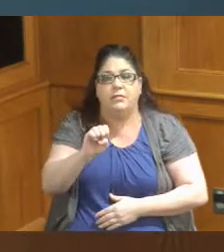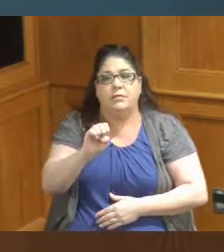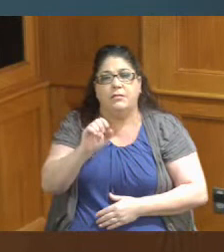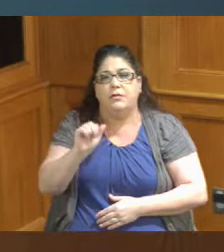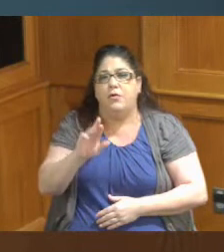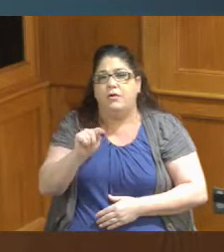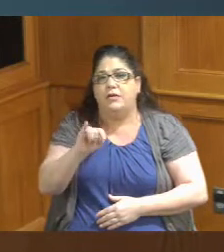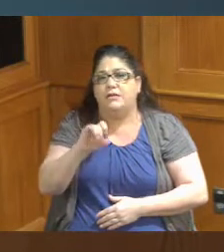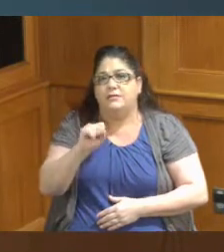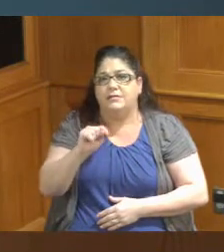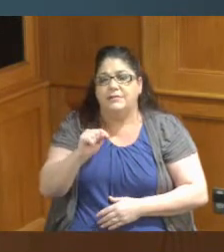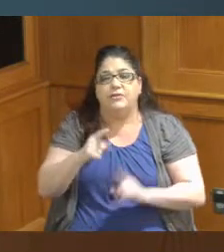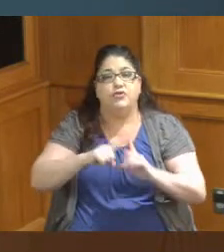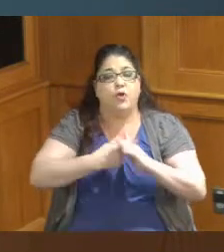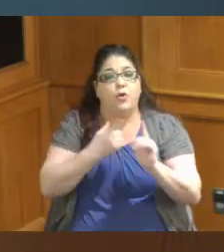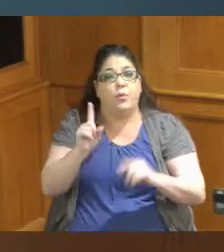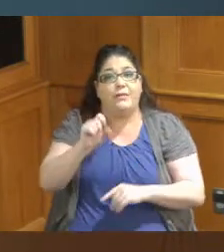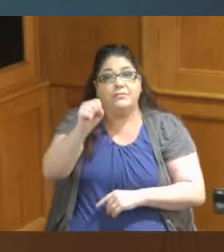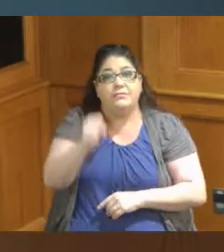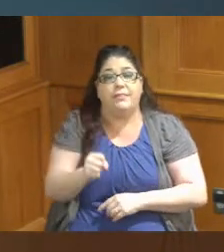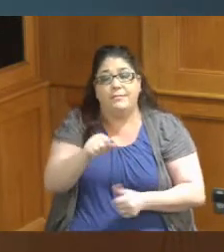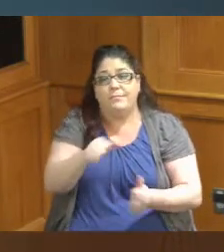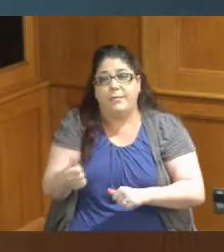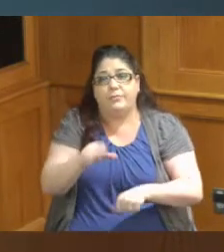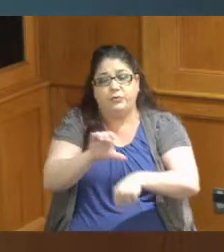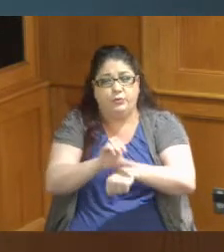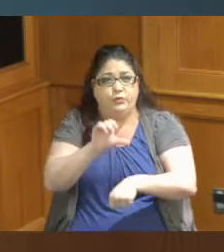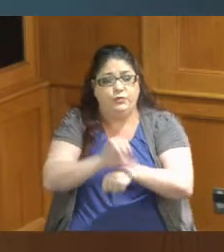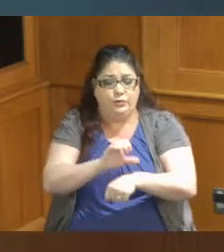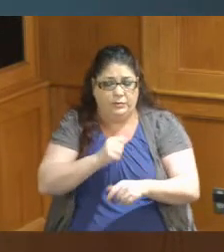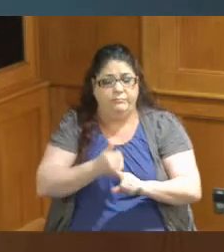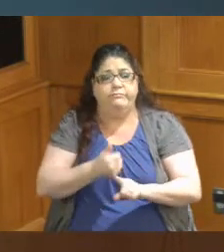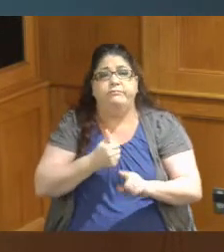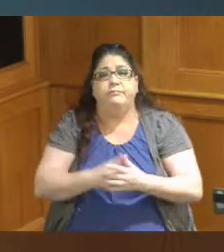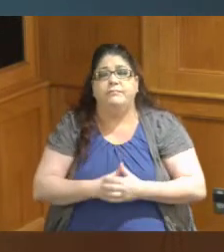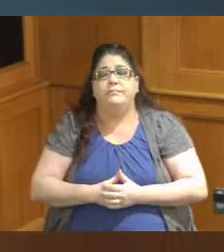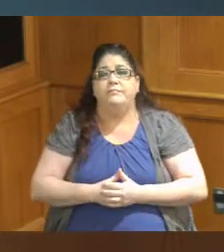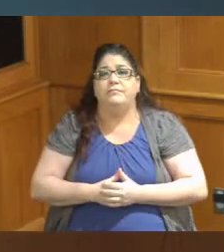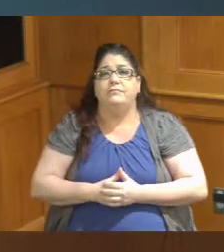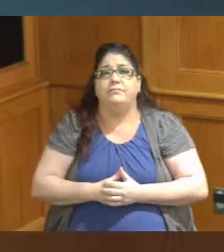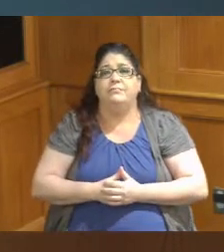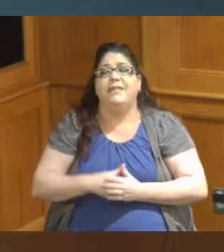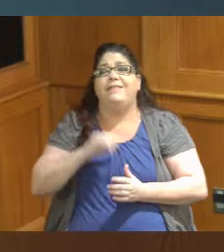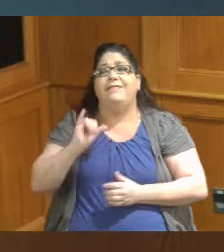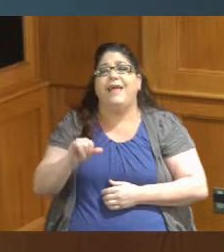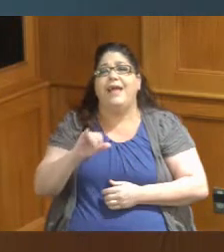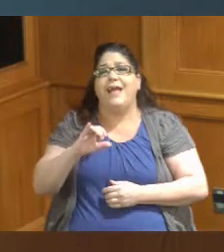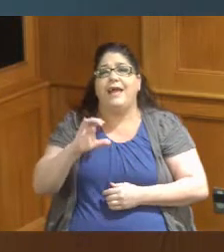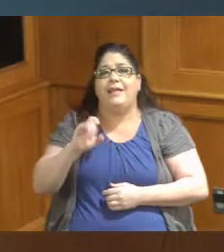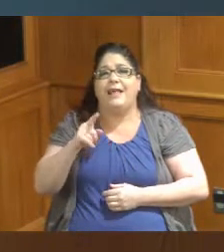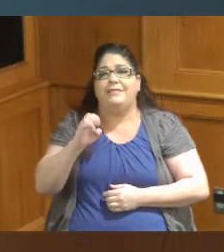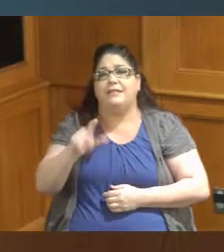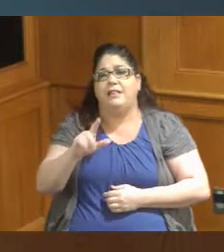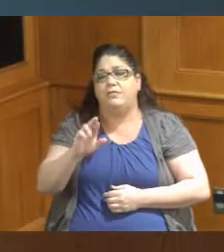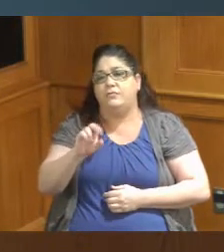started also at Southern Baptist Church and he was in town for the classical roots and also he